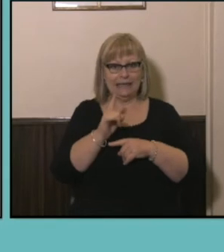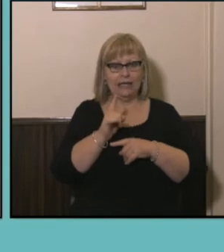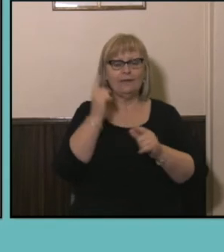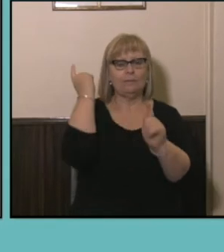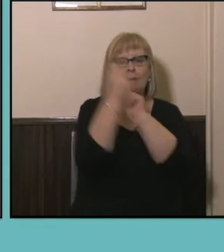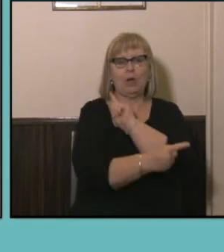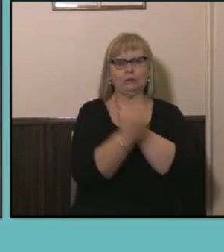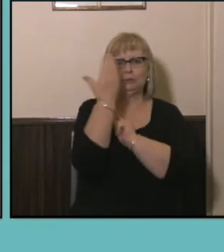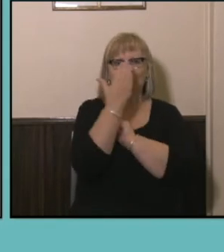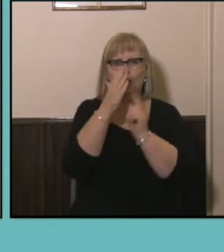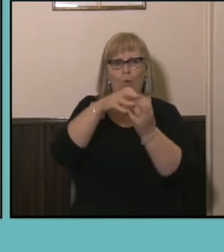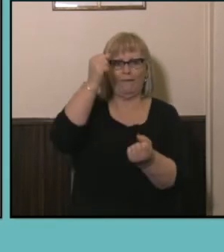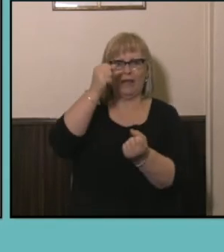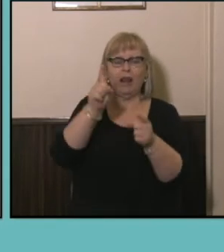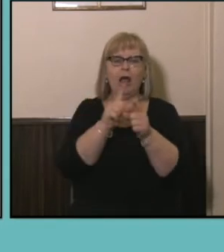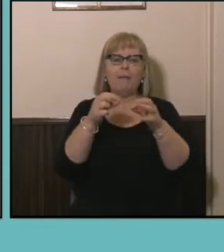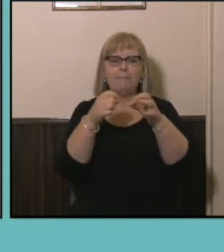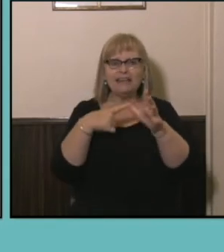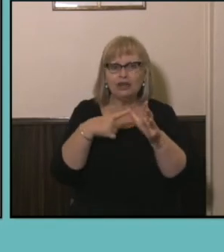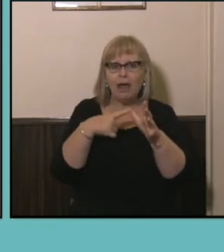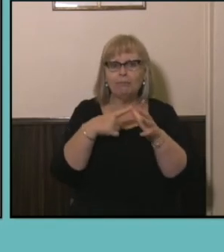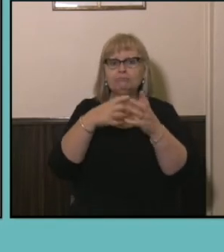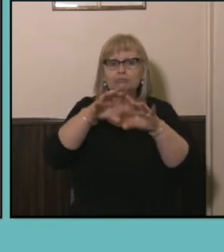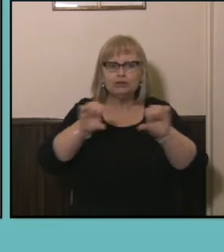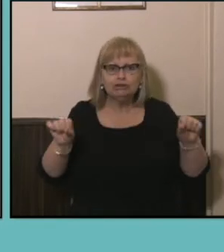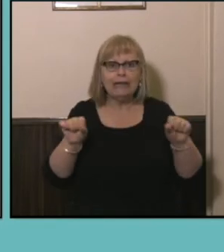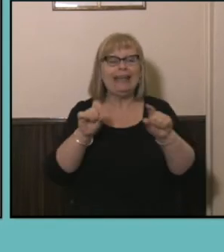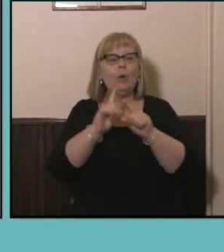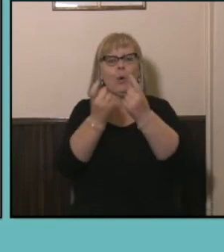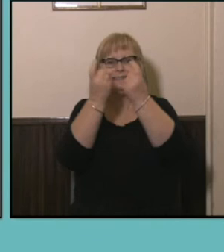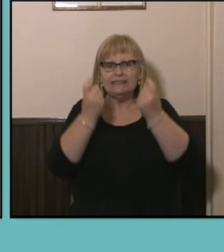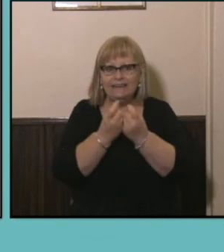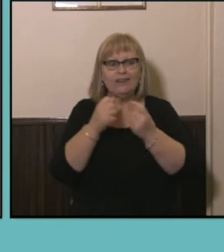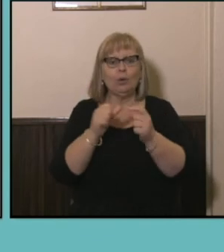so things like bachelor degree attainment certificate or trade diploma